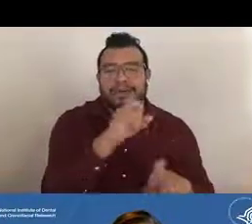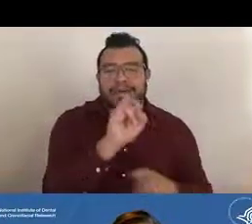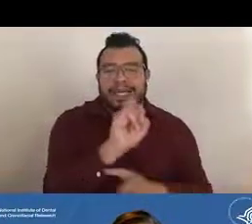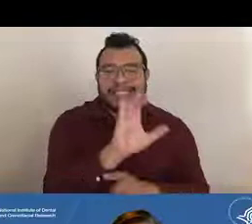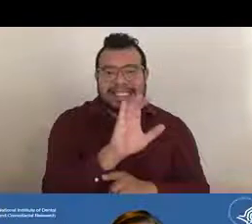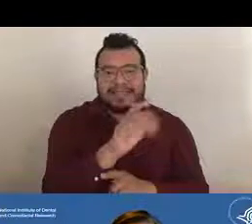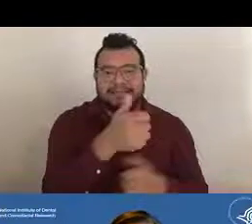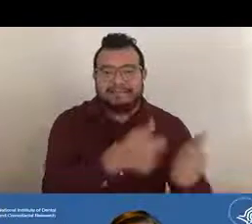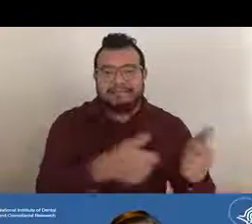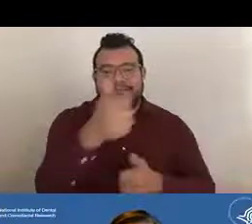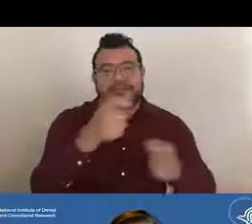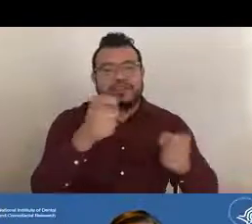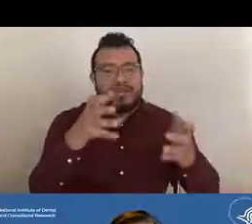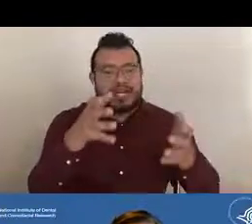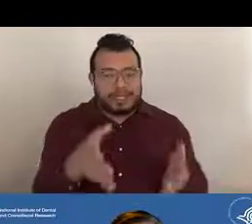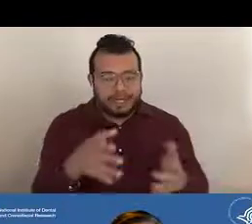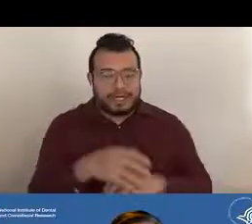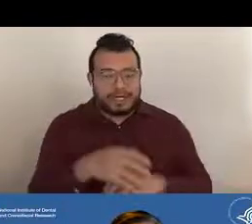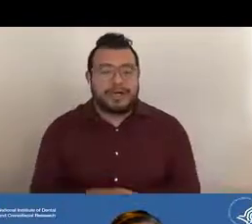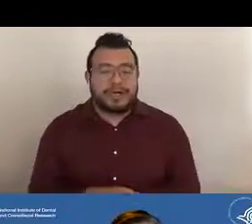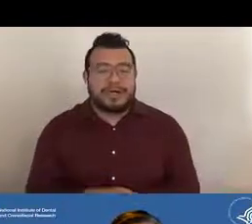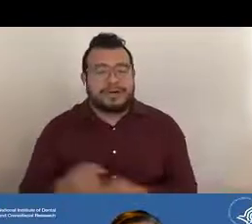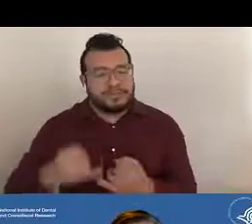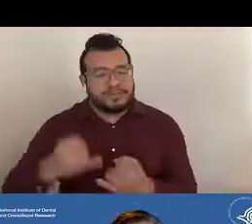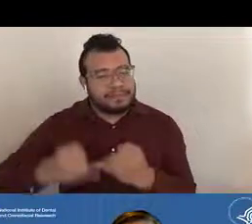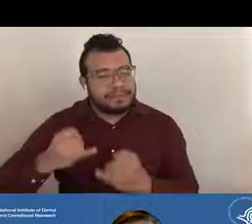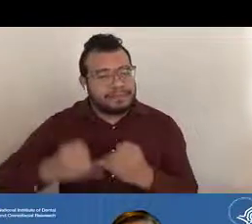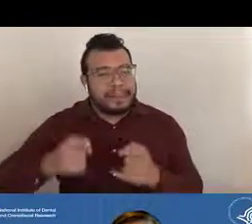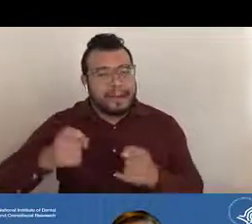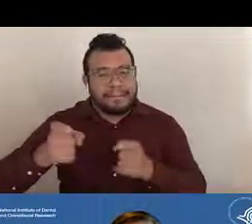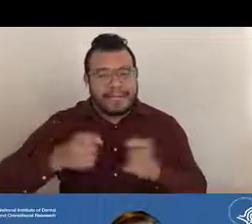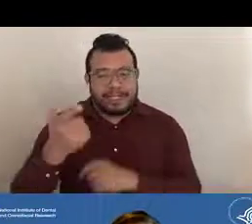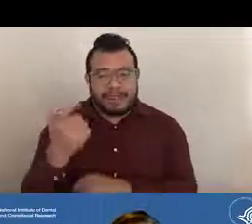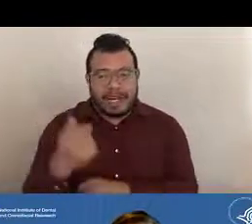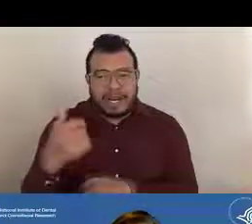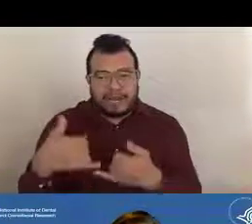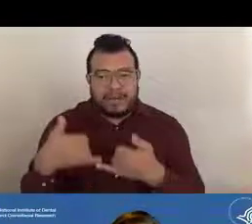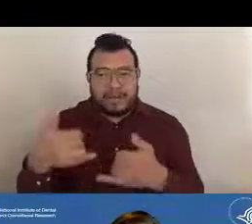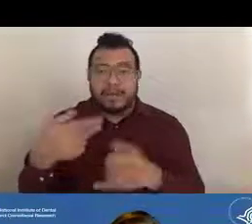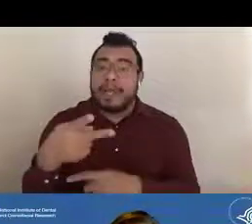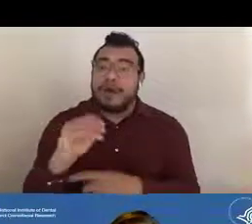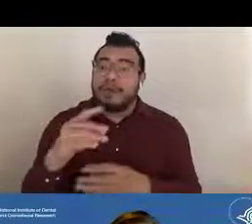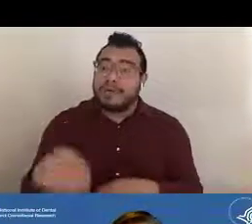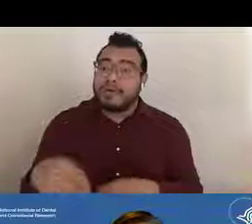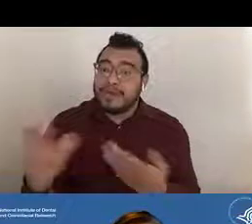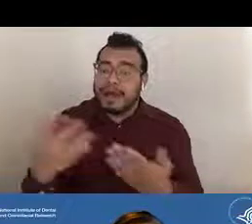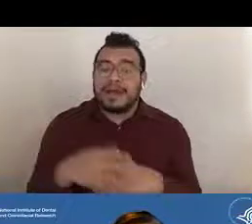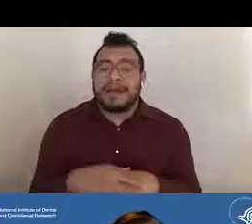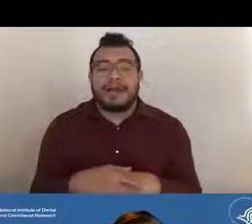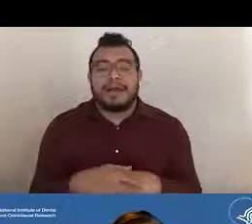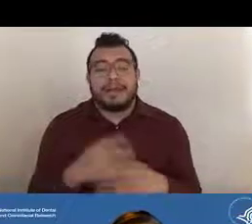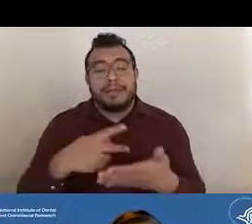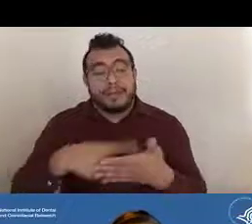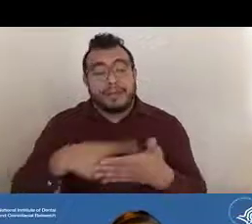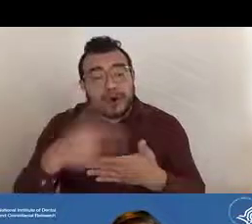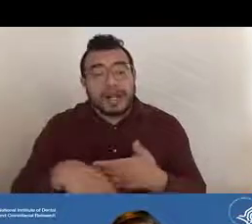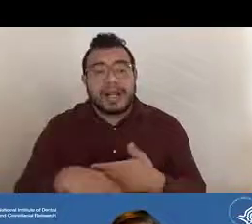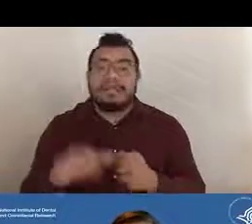And then finally in managing the grant award POs can provide programmatic, scientific and/or technical guidance,